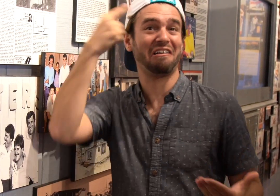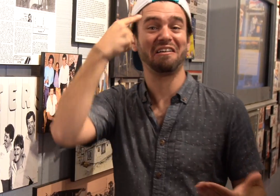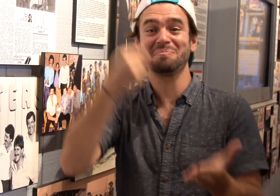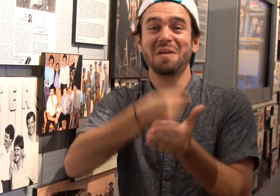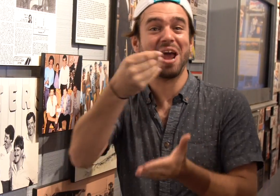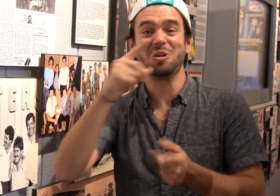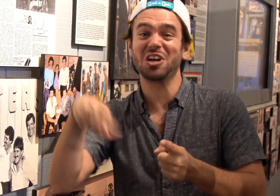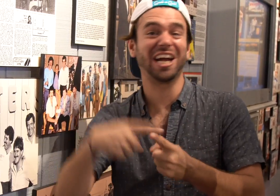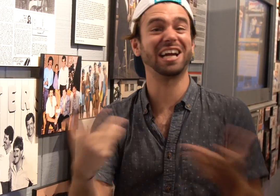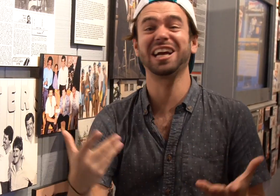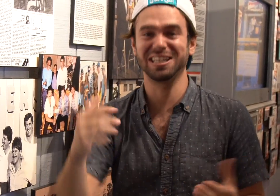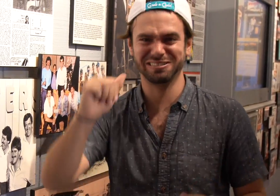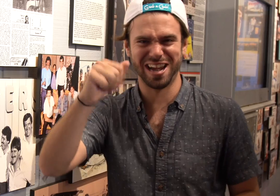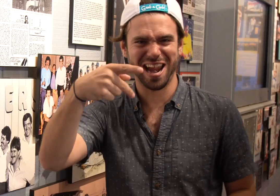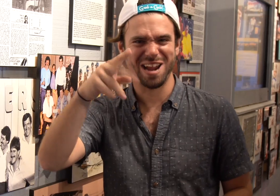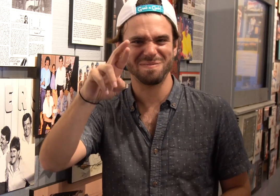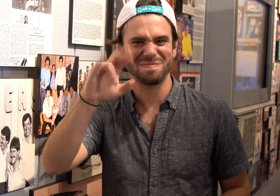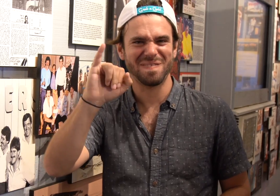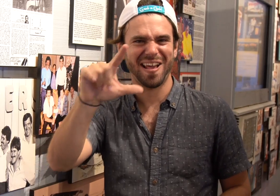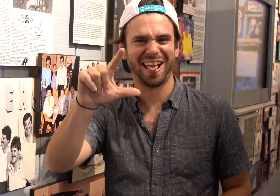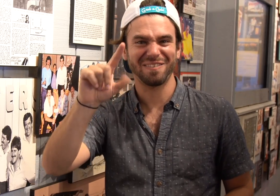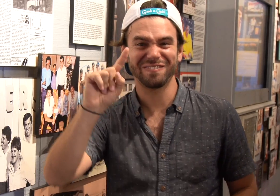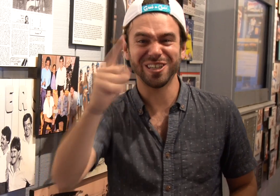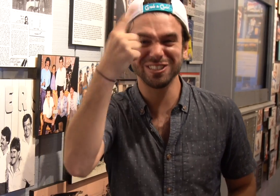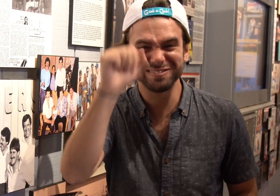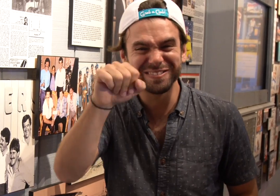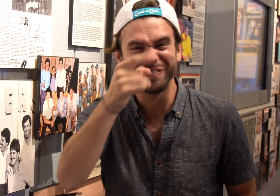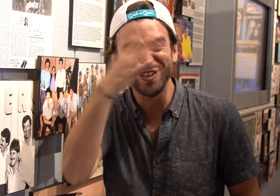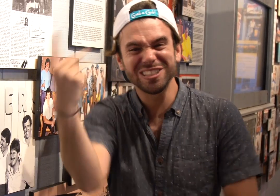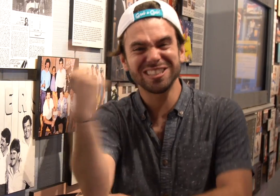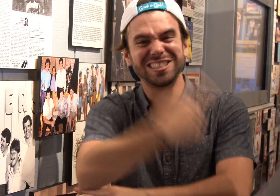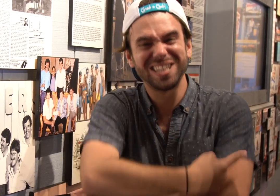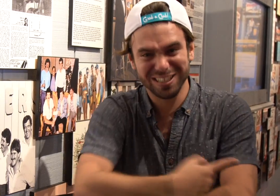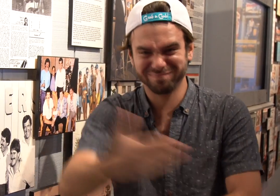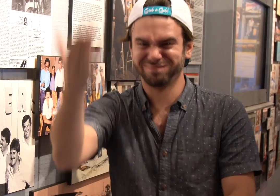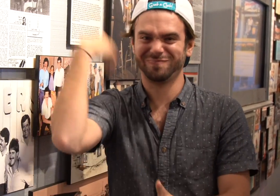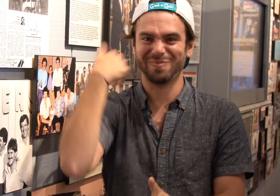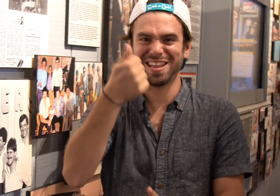They came up with another funny idea, buying the building on April 1st.